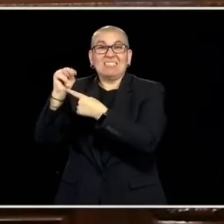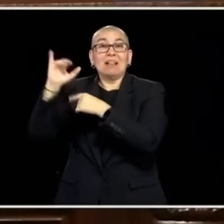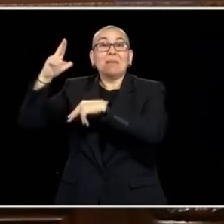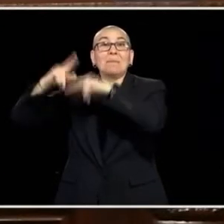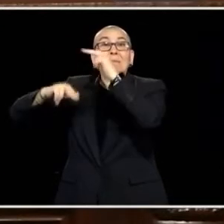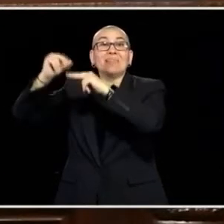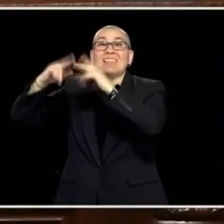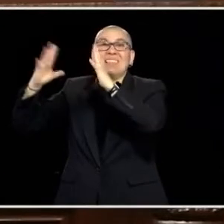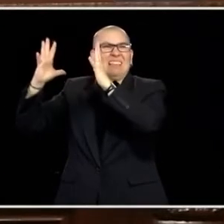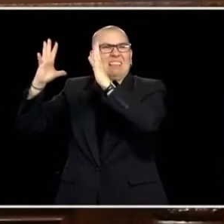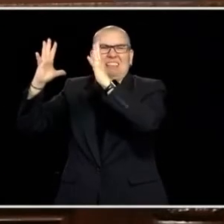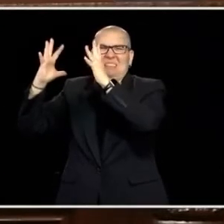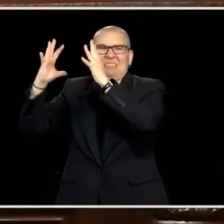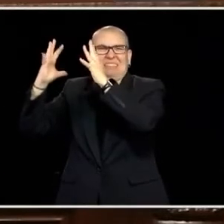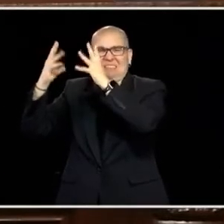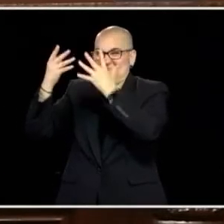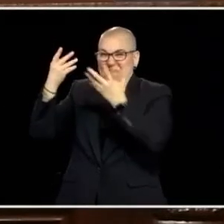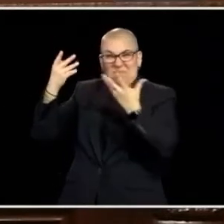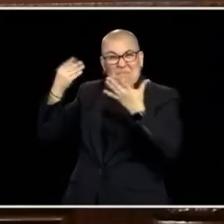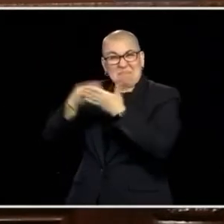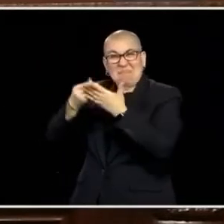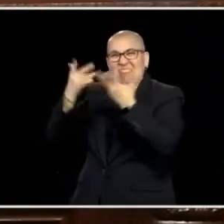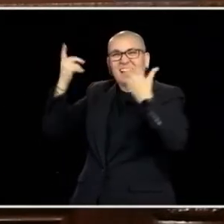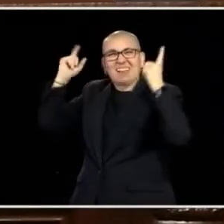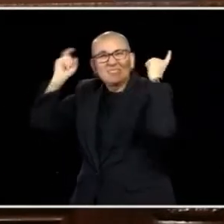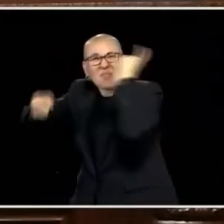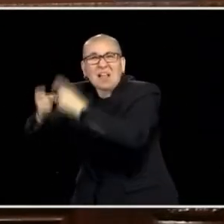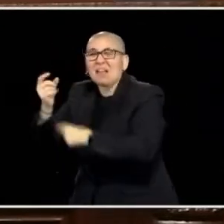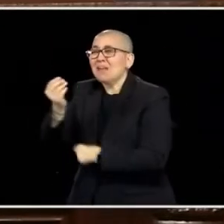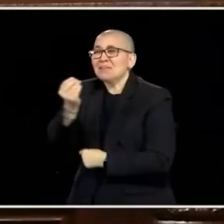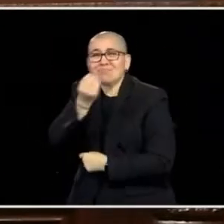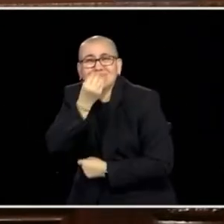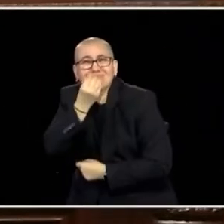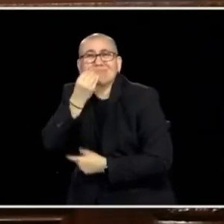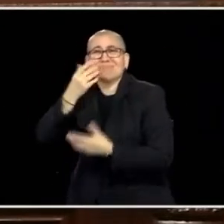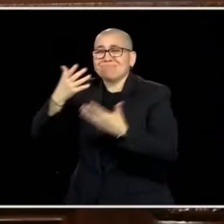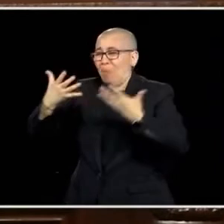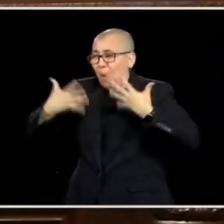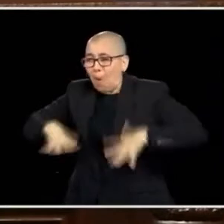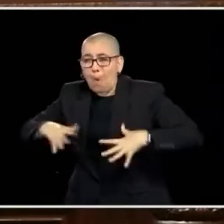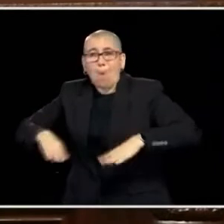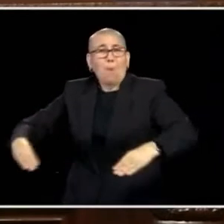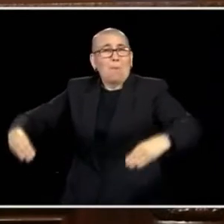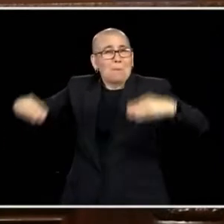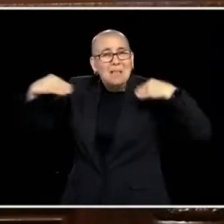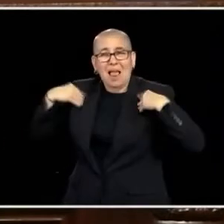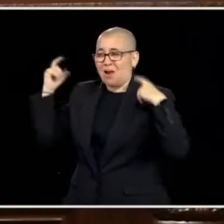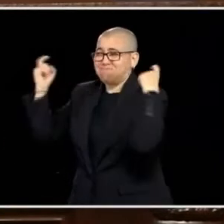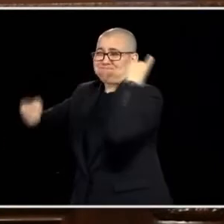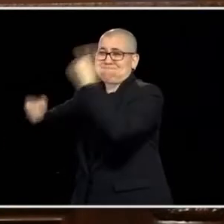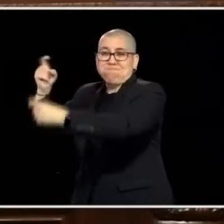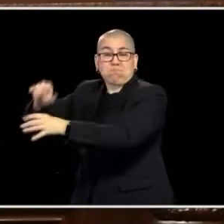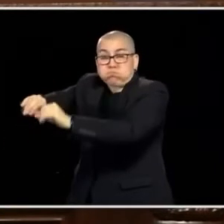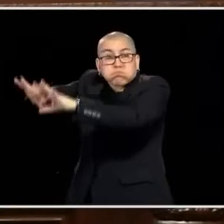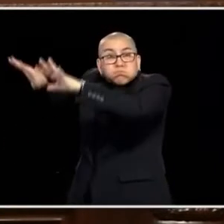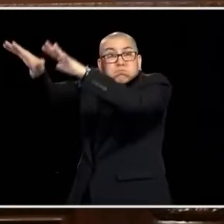ALL ACROSS THE STATE. AND IN THAT COMMAND POST, THE